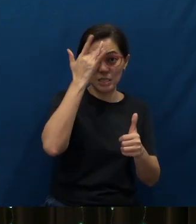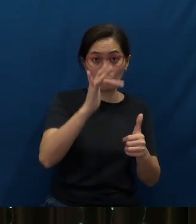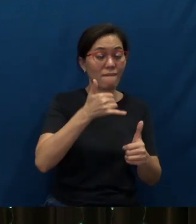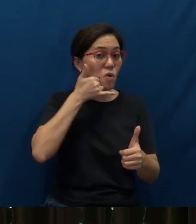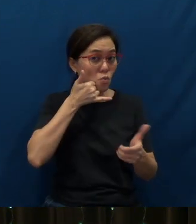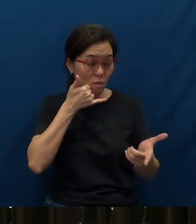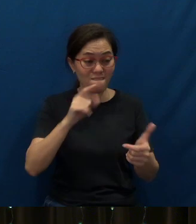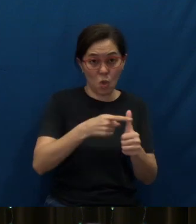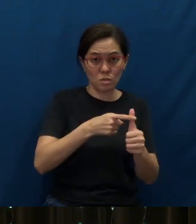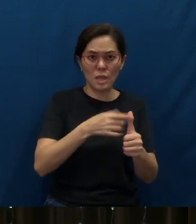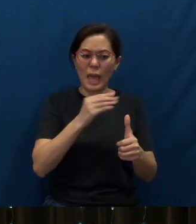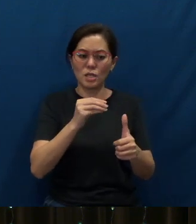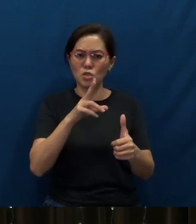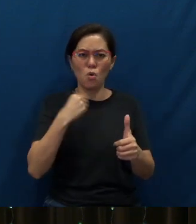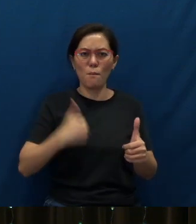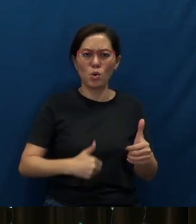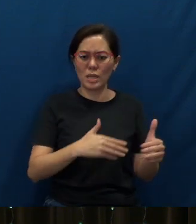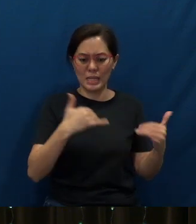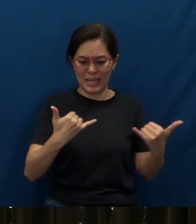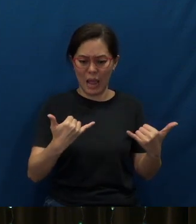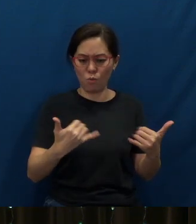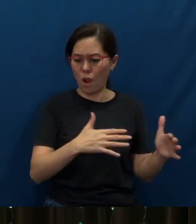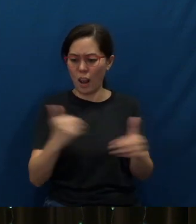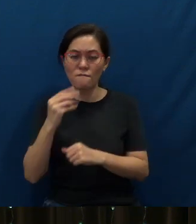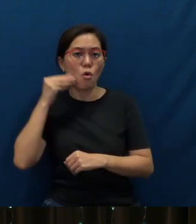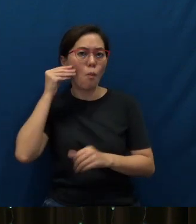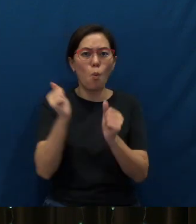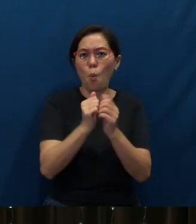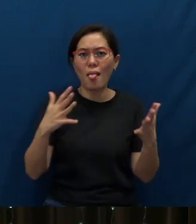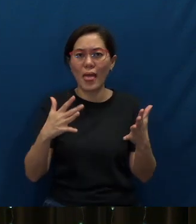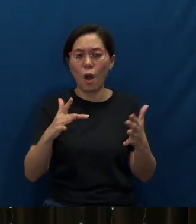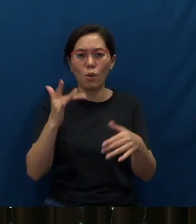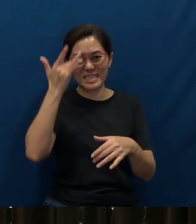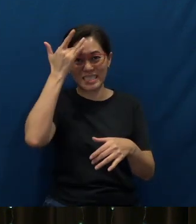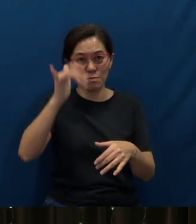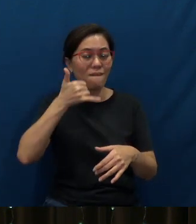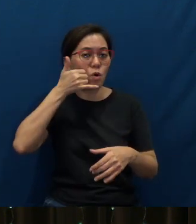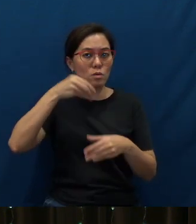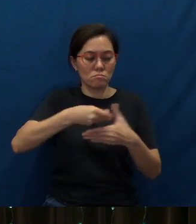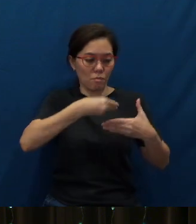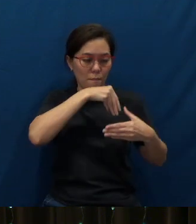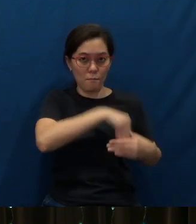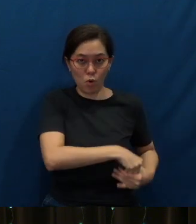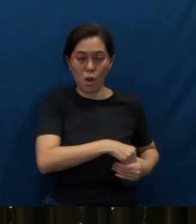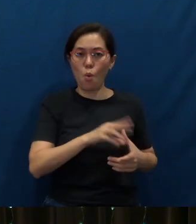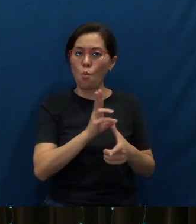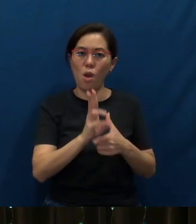And today, no one will leave home without a smartphone in their pocket, whether it's an iPhone or Samsung.